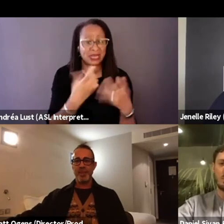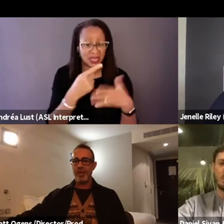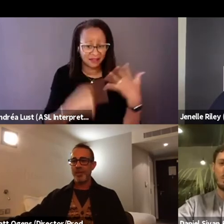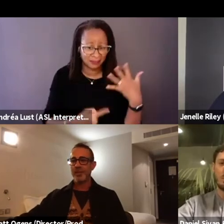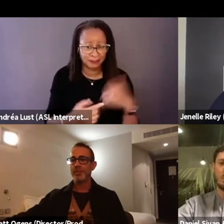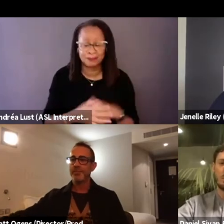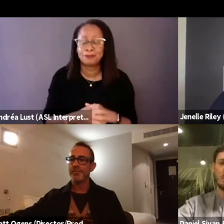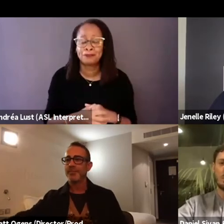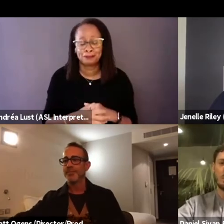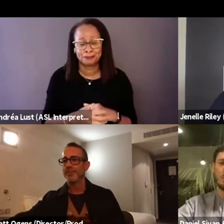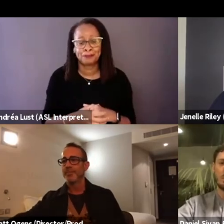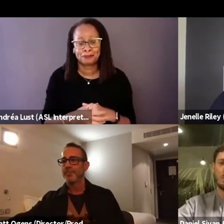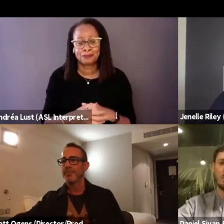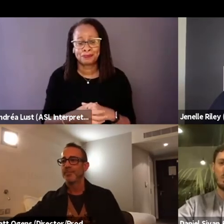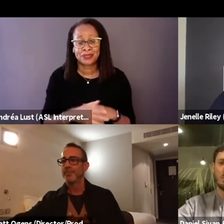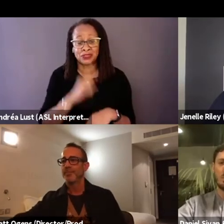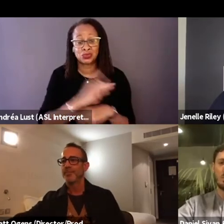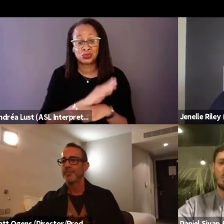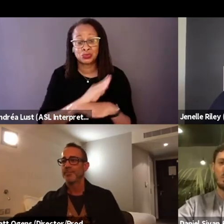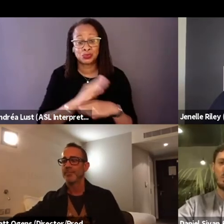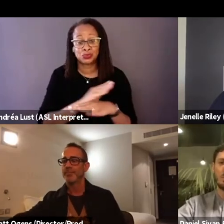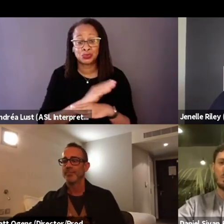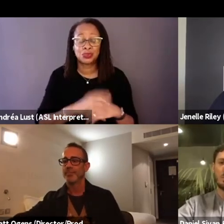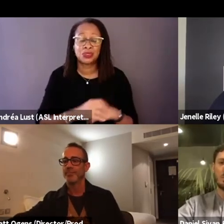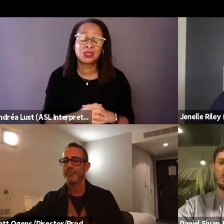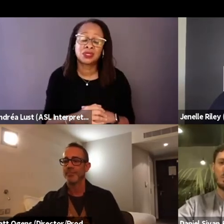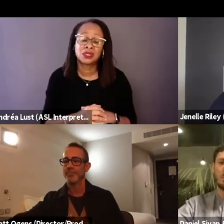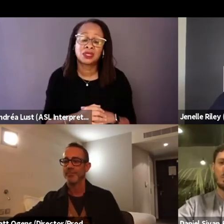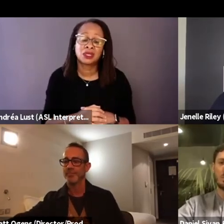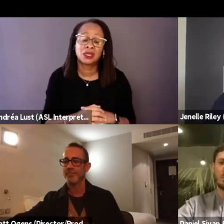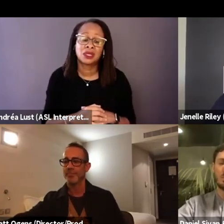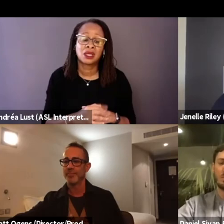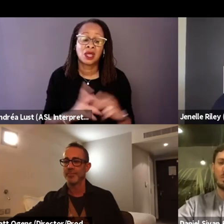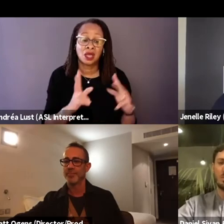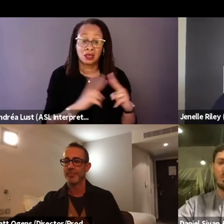and actually, a couple of them Louis and